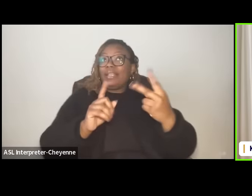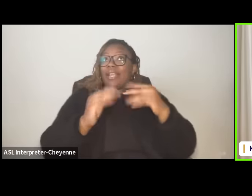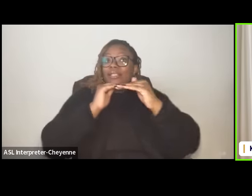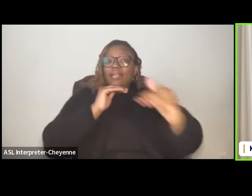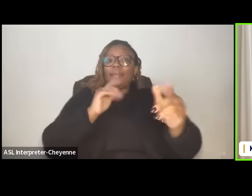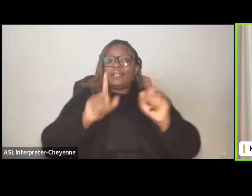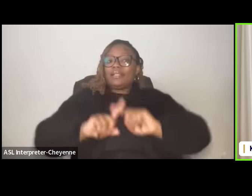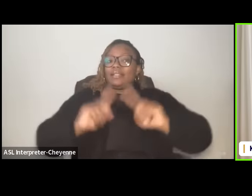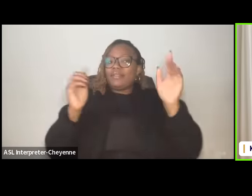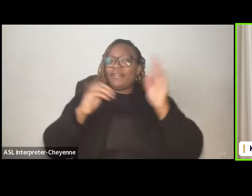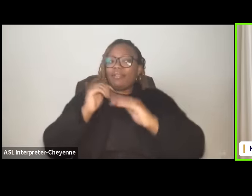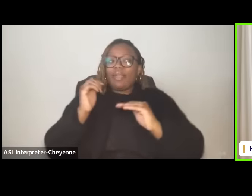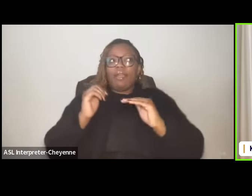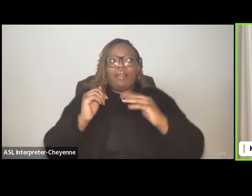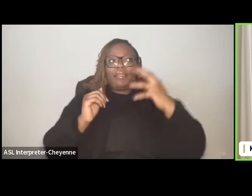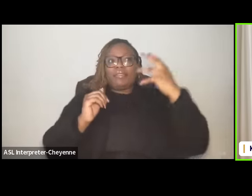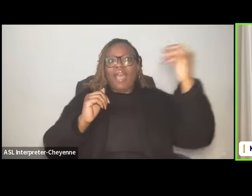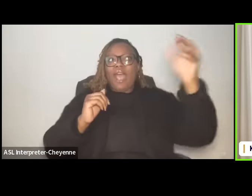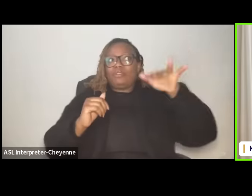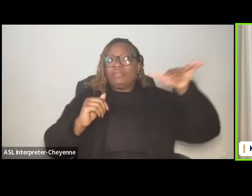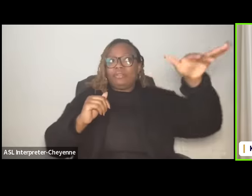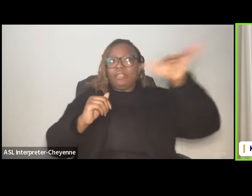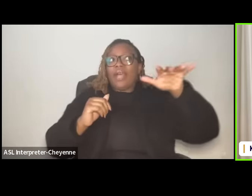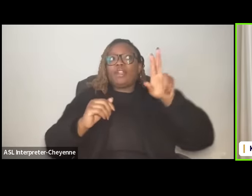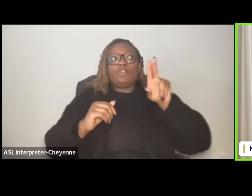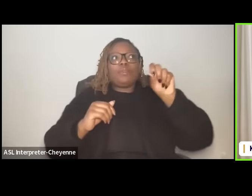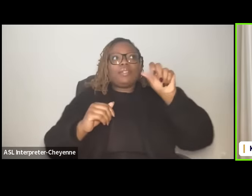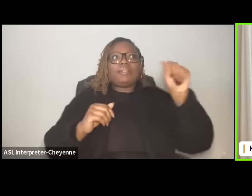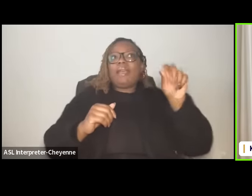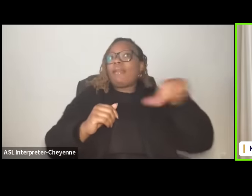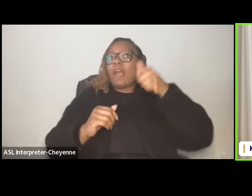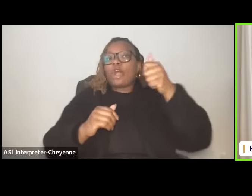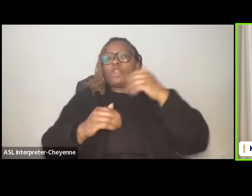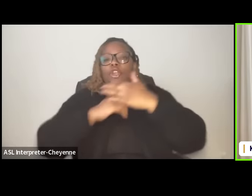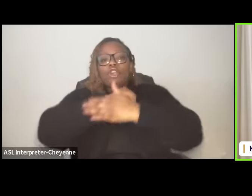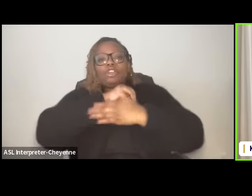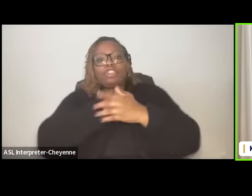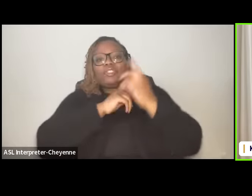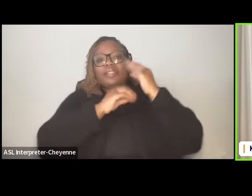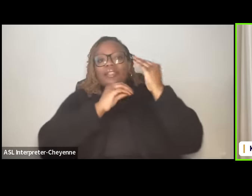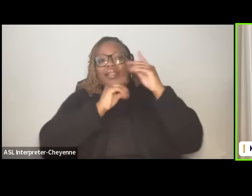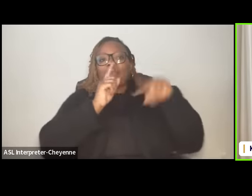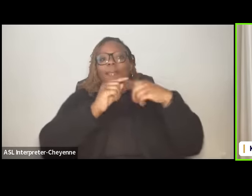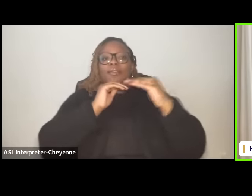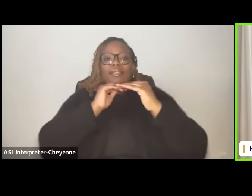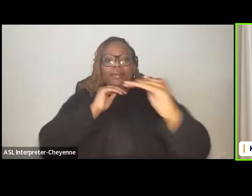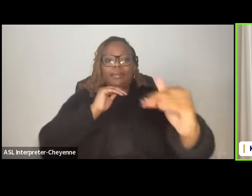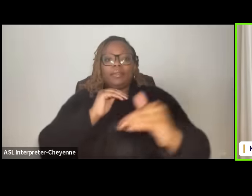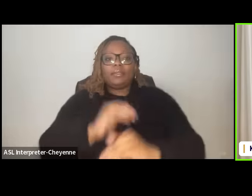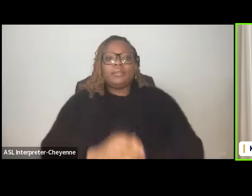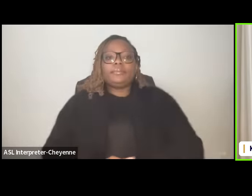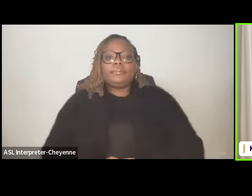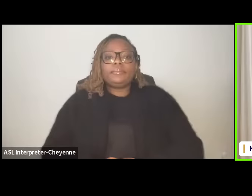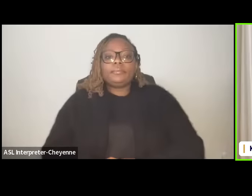different than what um the United States and others are thinking of stabilization um and so